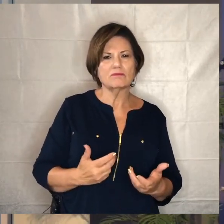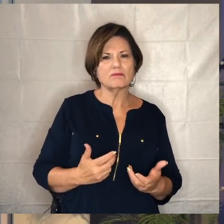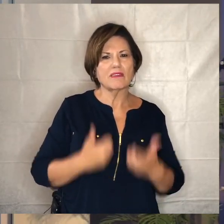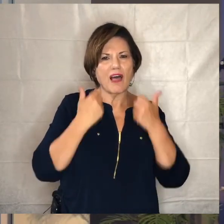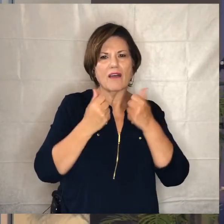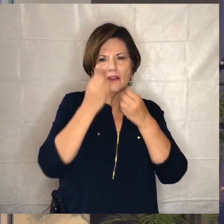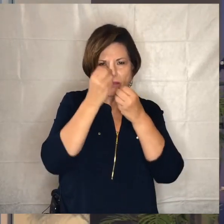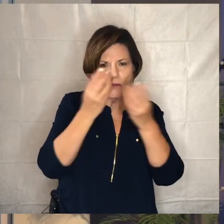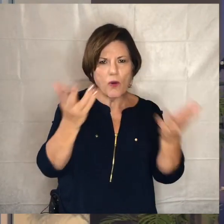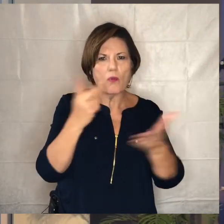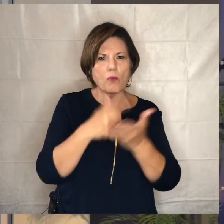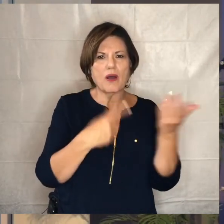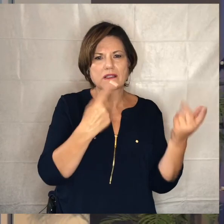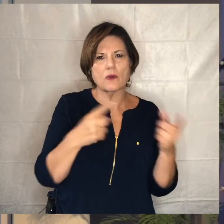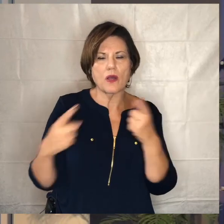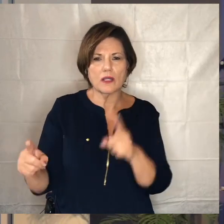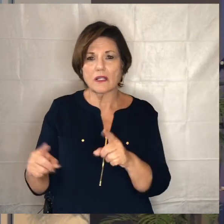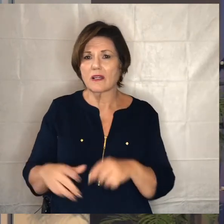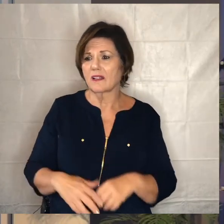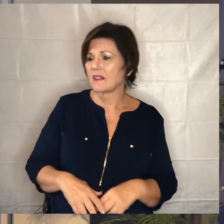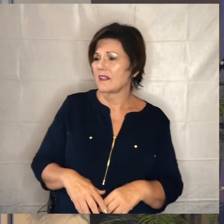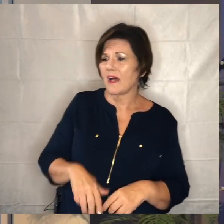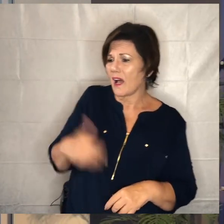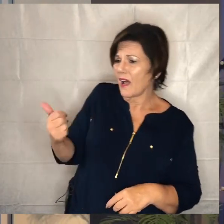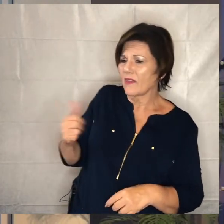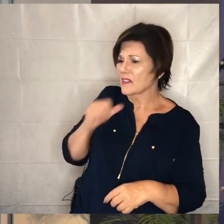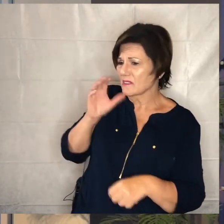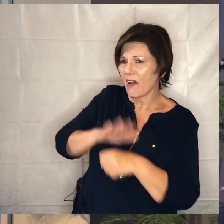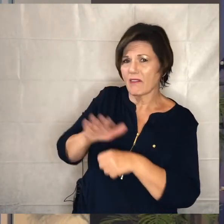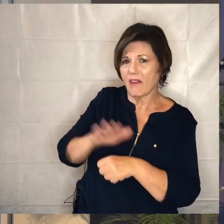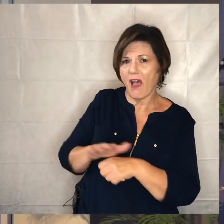for others we're not gonna be doing enough and frankly um